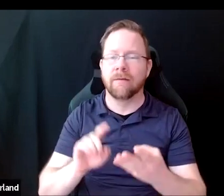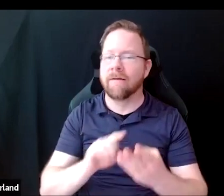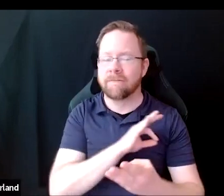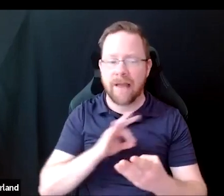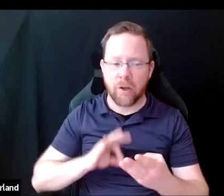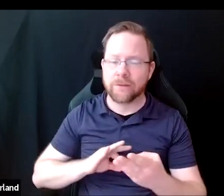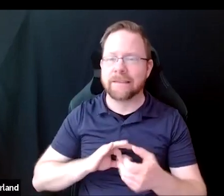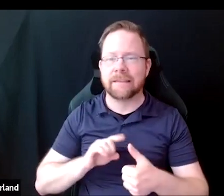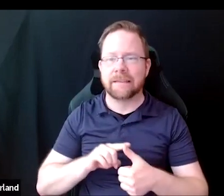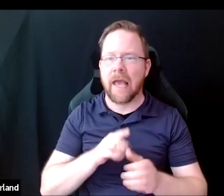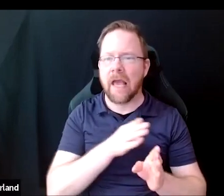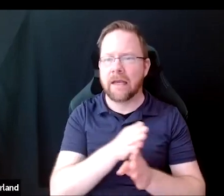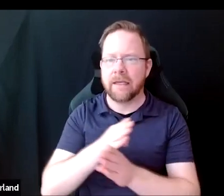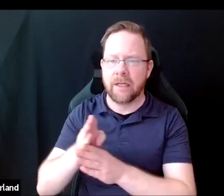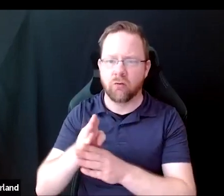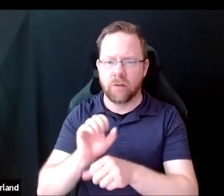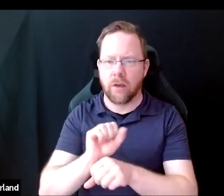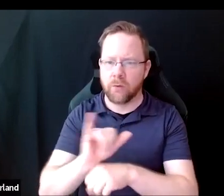and industry positions.